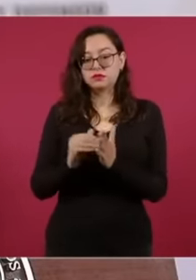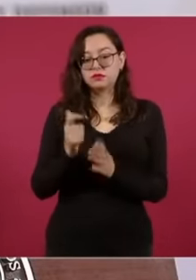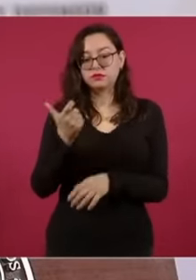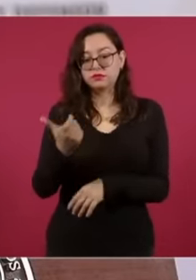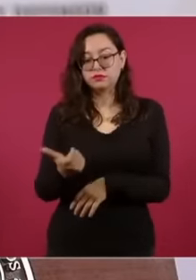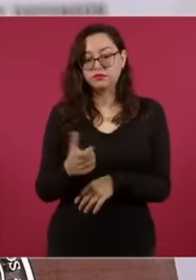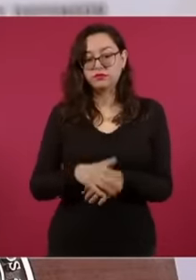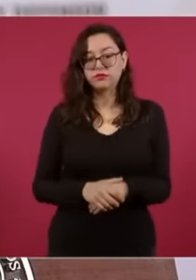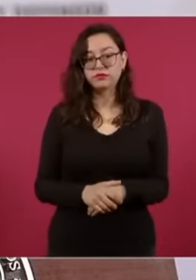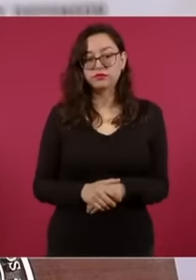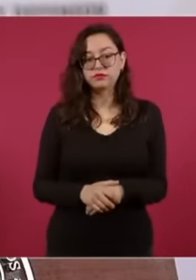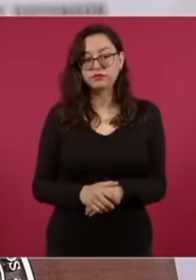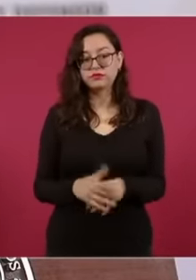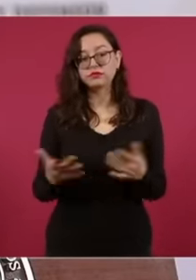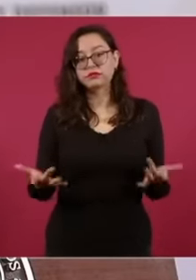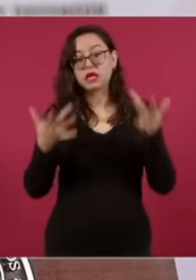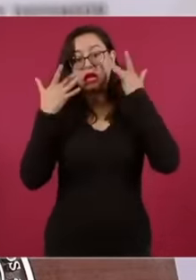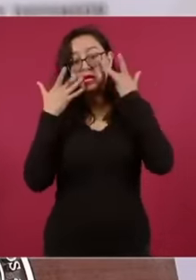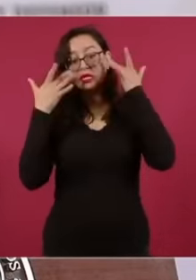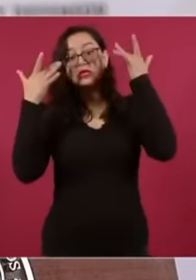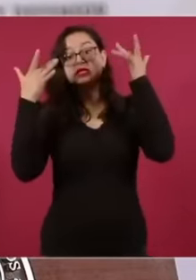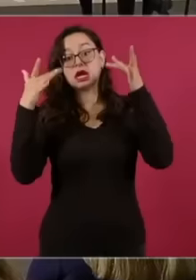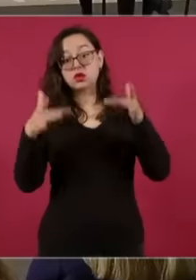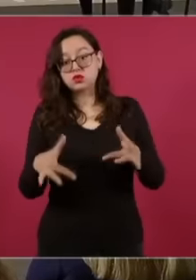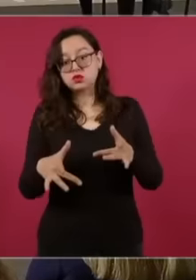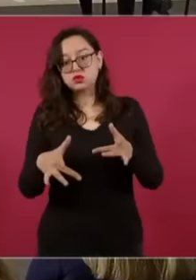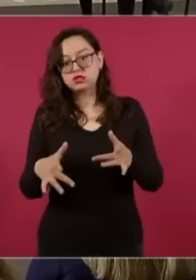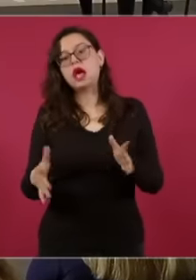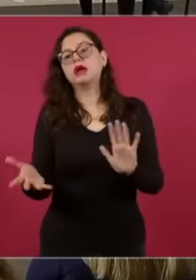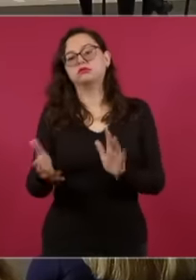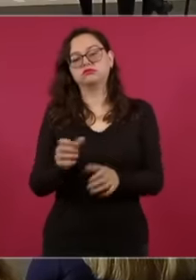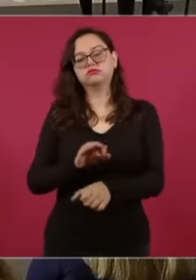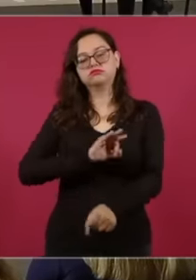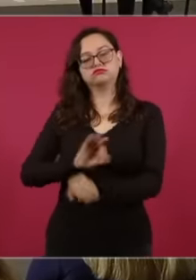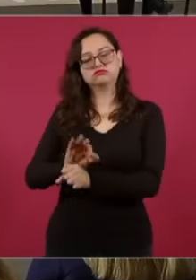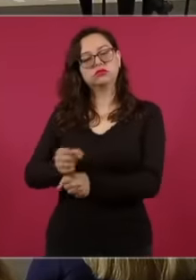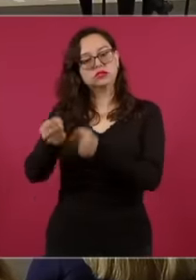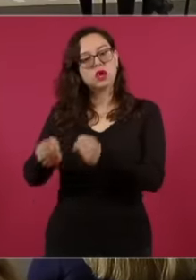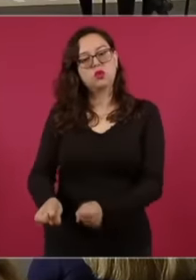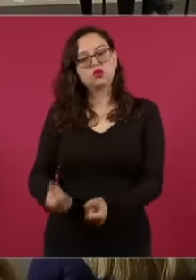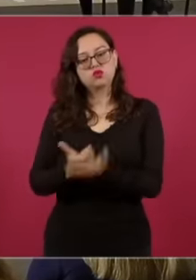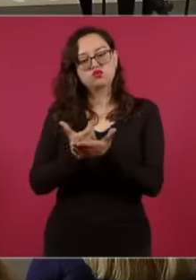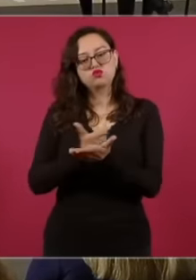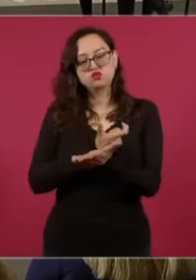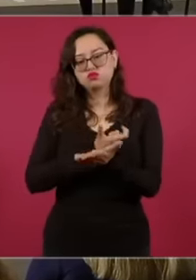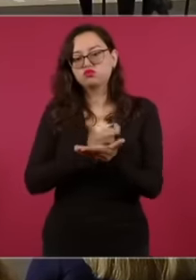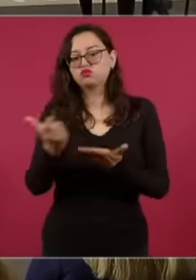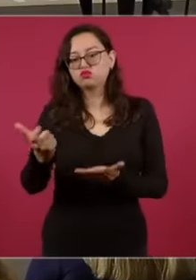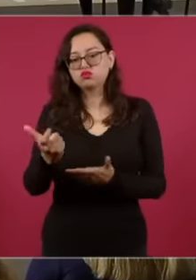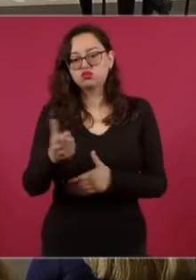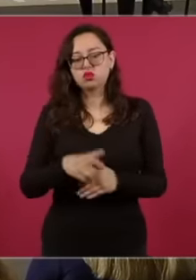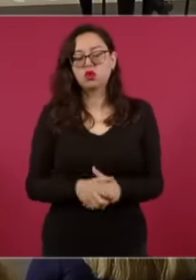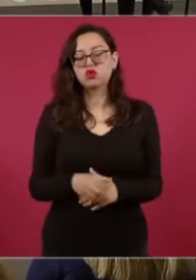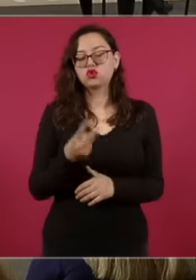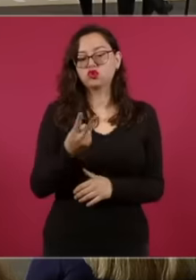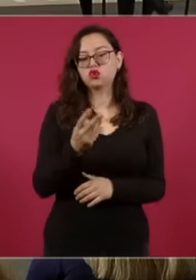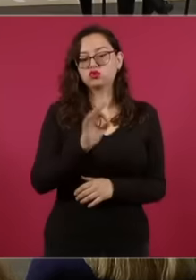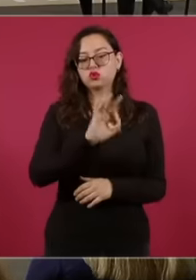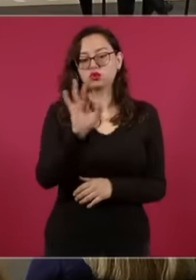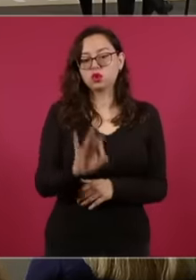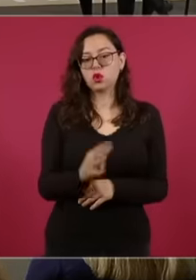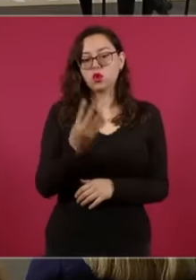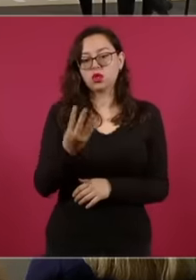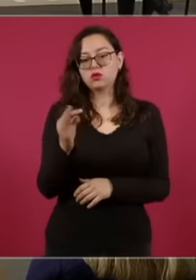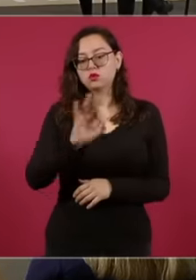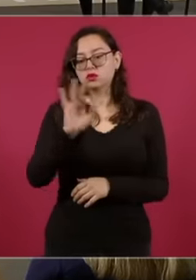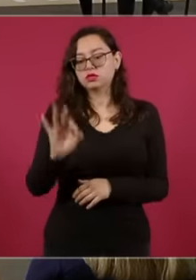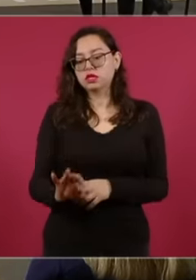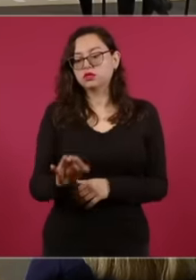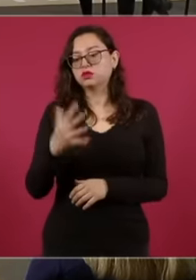individualized separation, that is, when they leave their position of 2% 4% and 5% or 10% of the